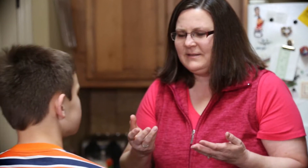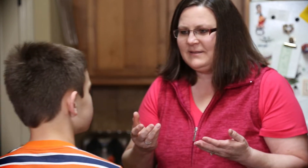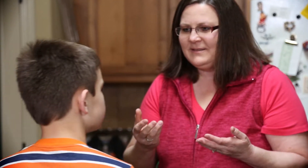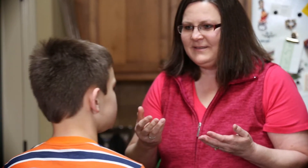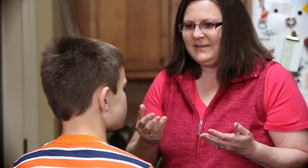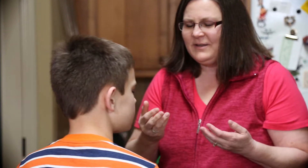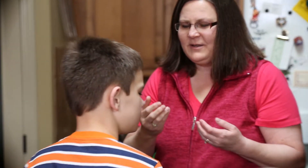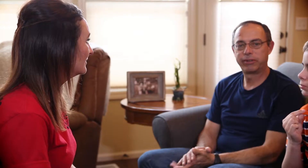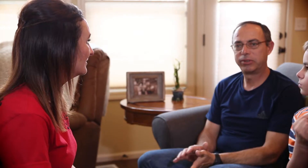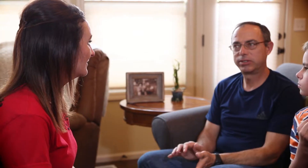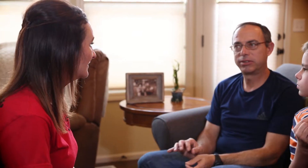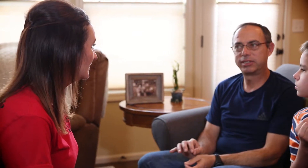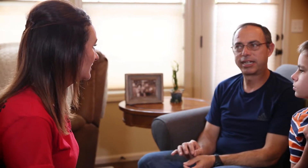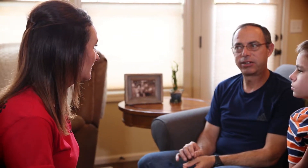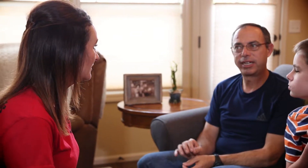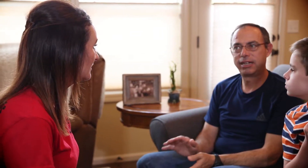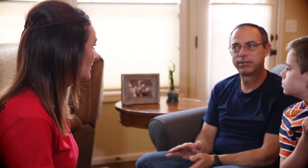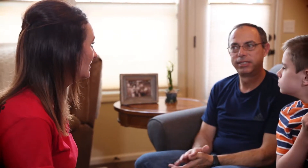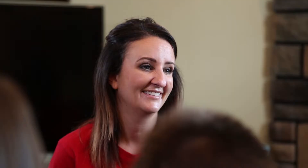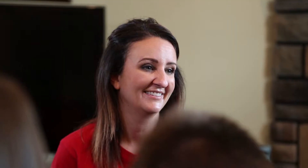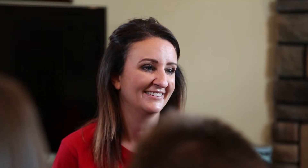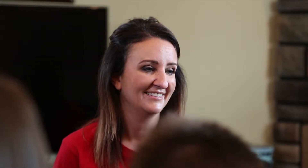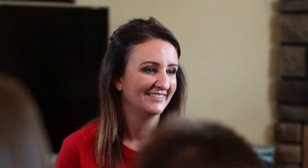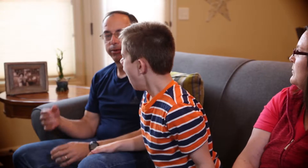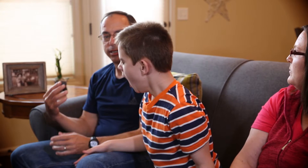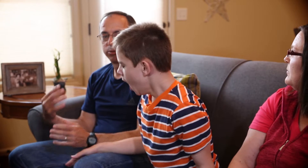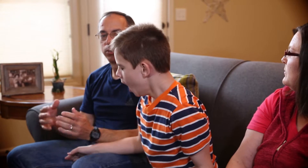Probably to a first or second grade level. With sign language, it's more